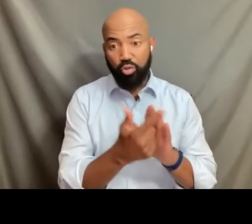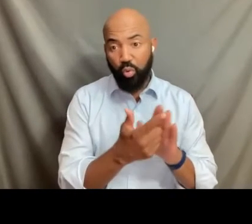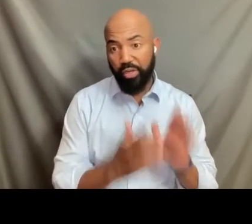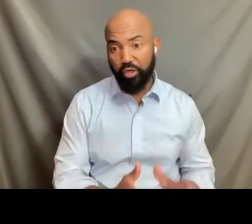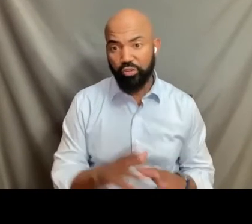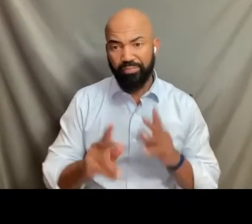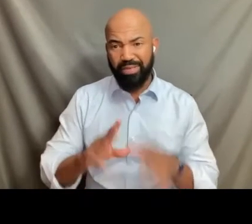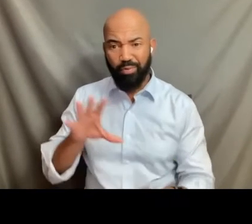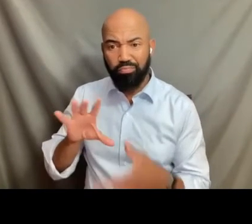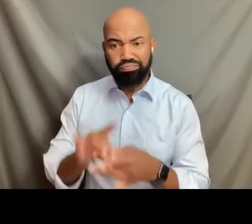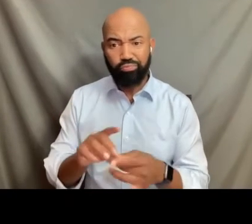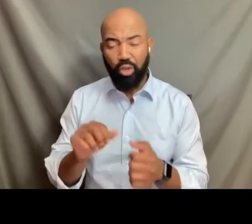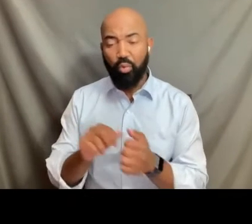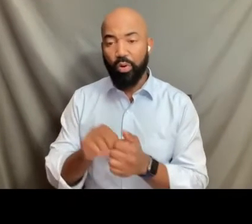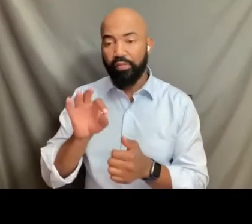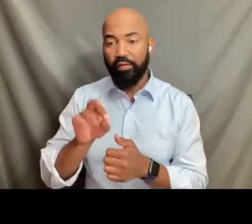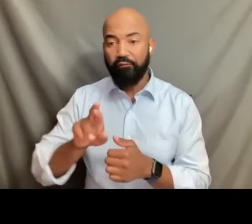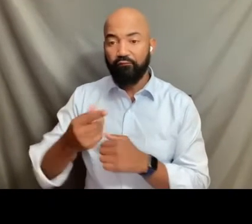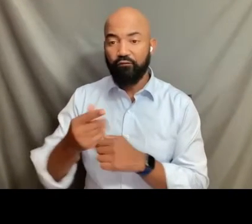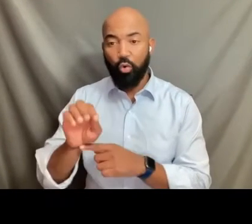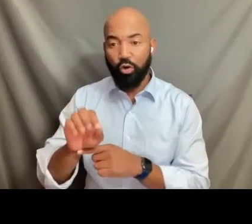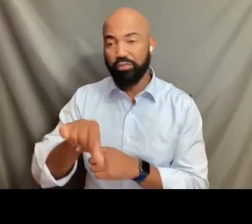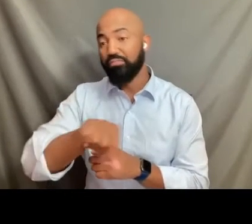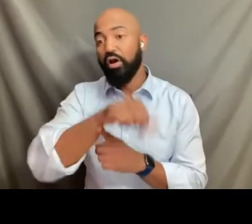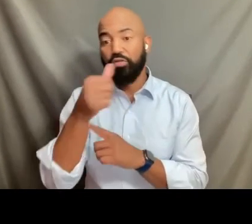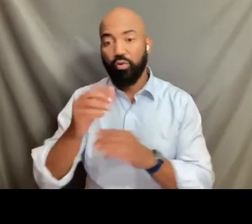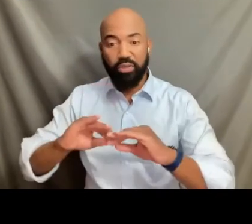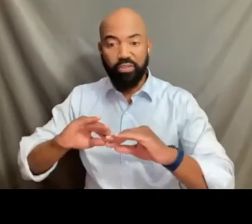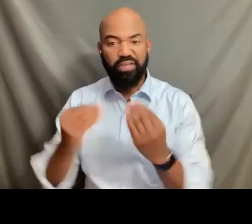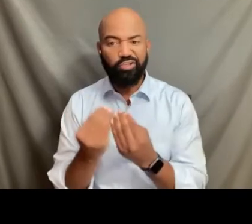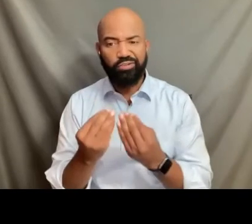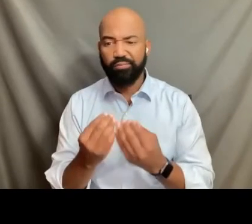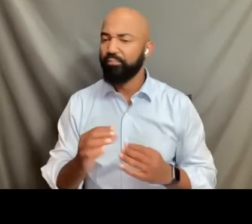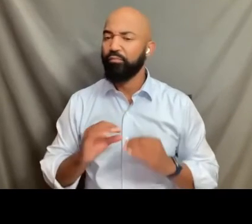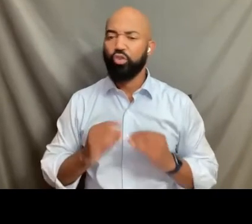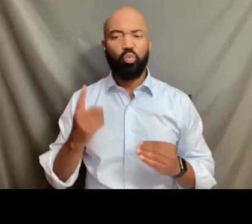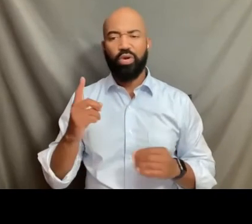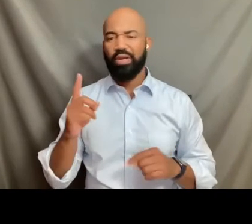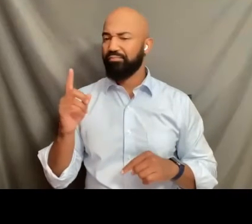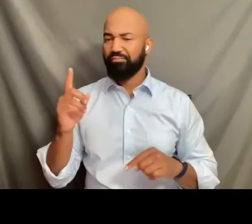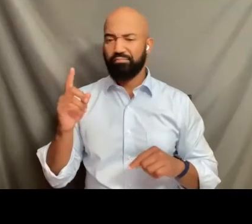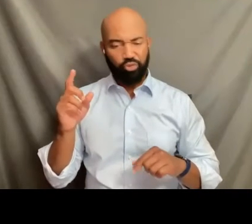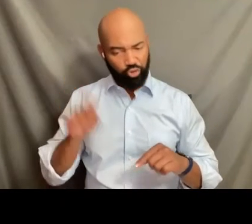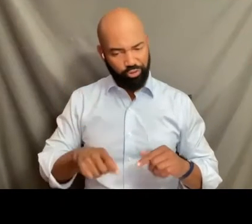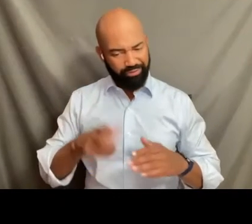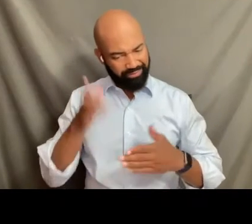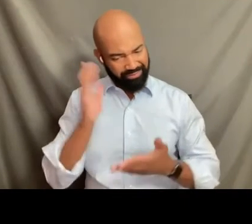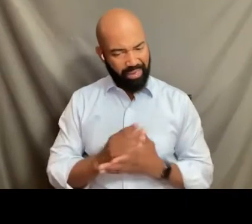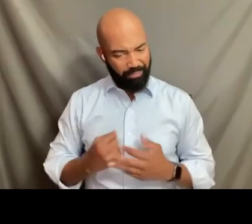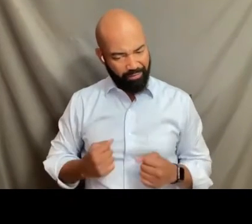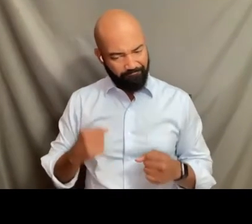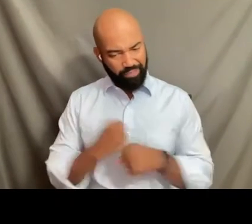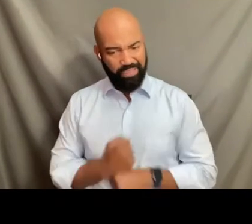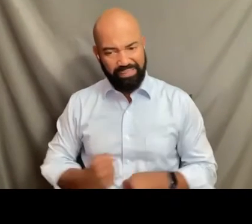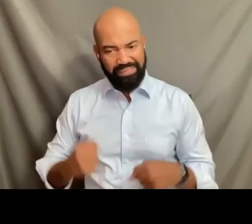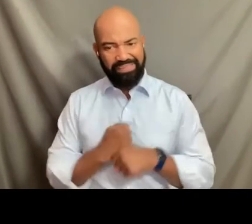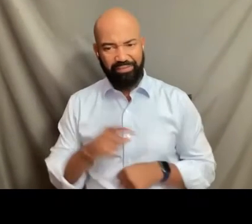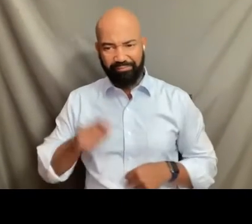and other wonderful institutions out there, none of us can give up this fight because absent that continuing advocacy